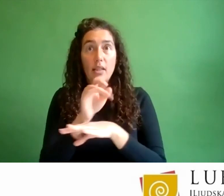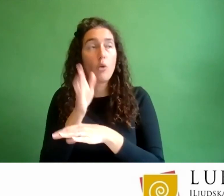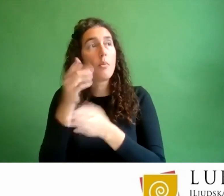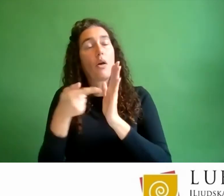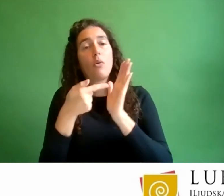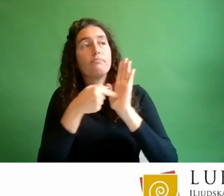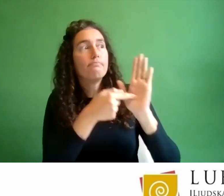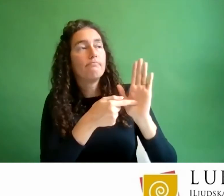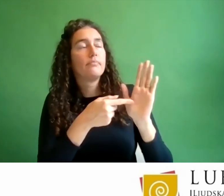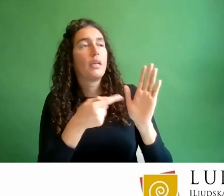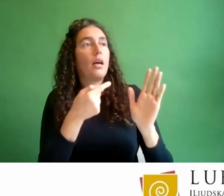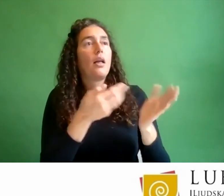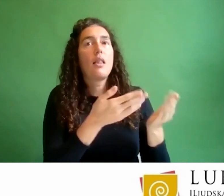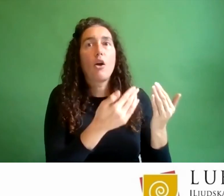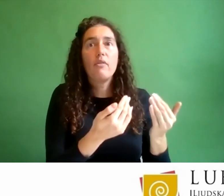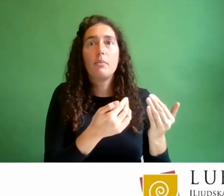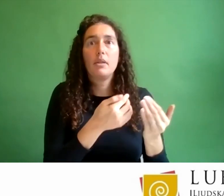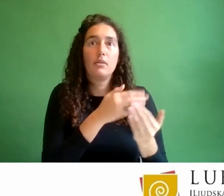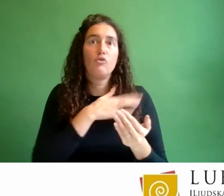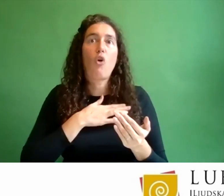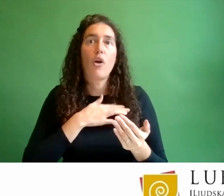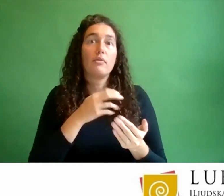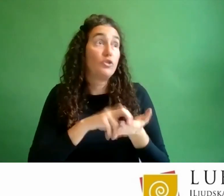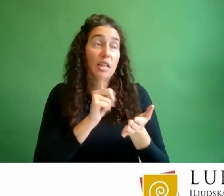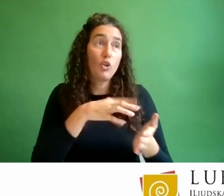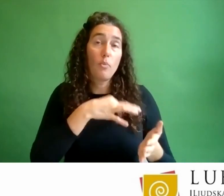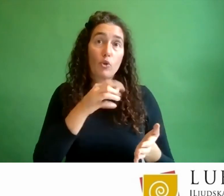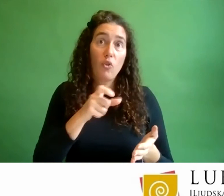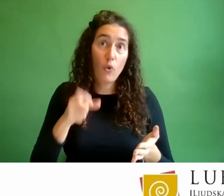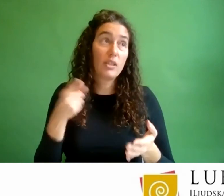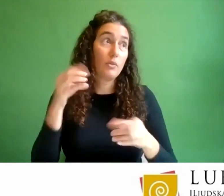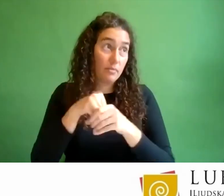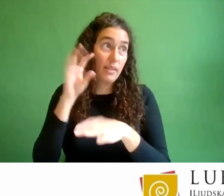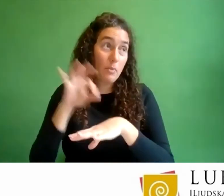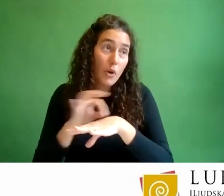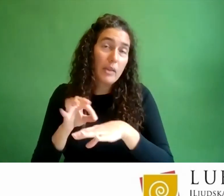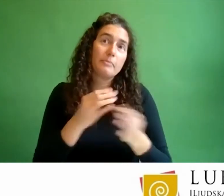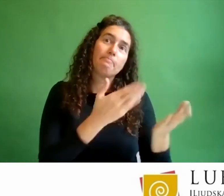non-volunteers because it is truly phenomenal.